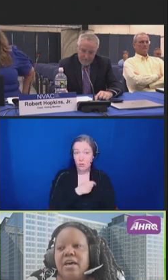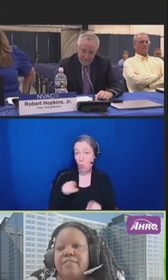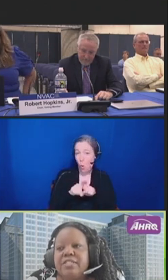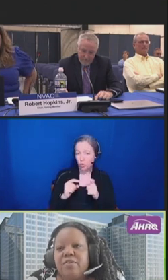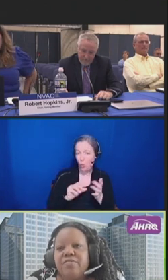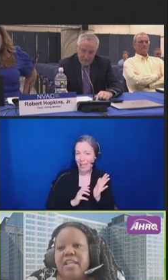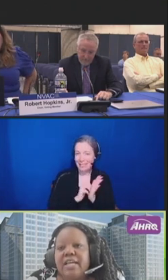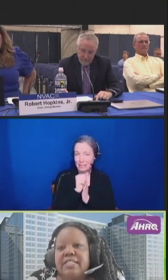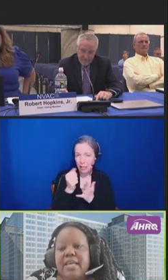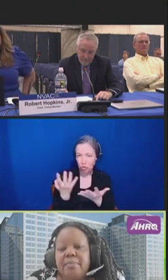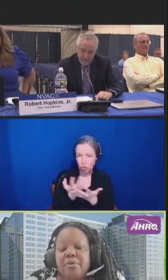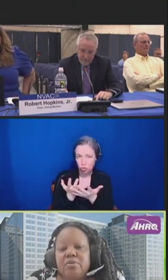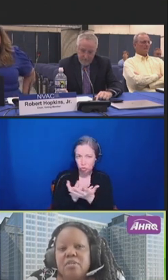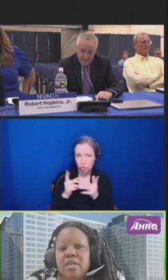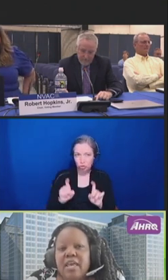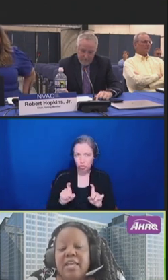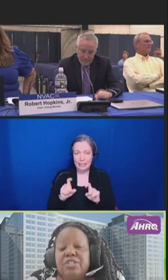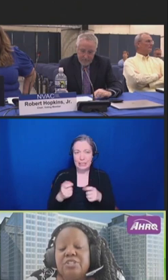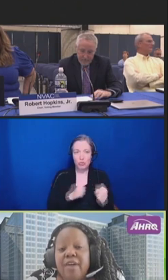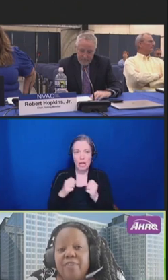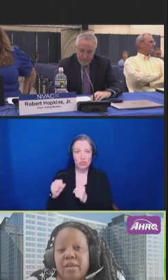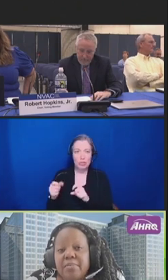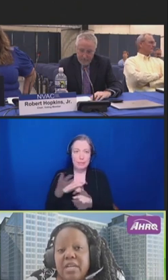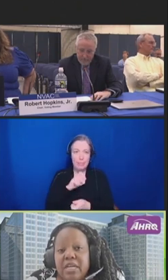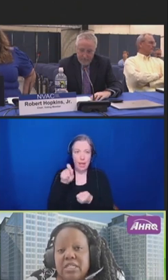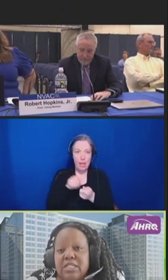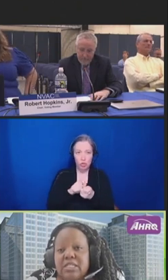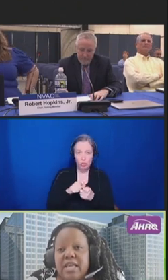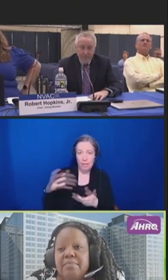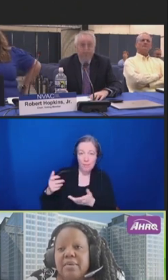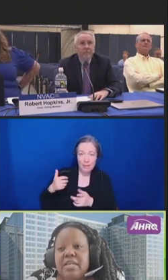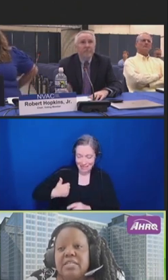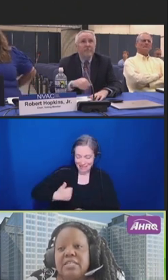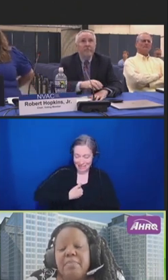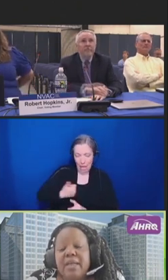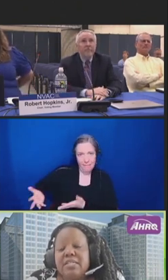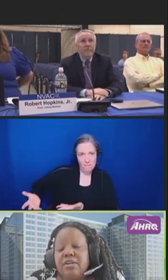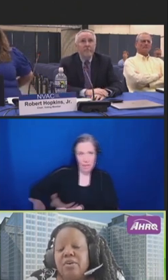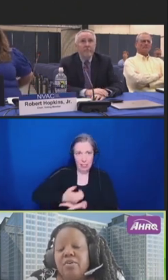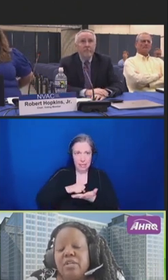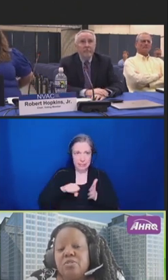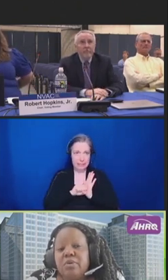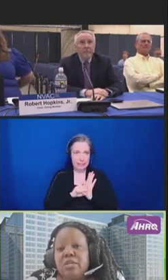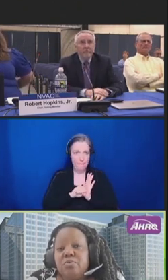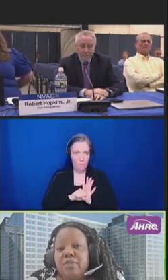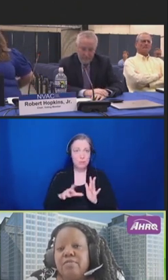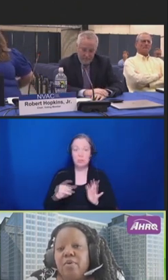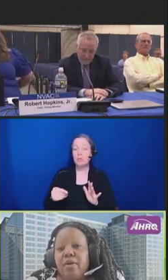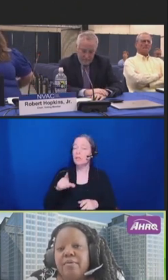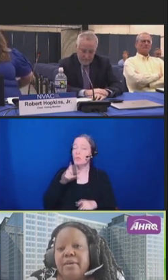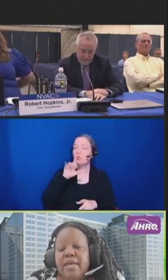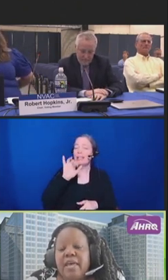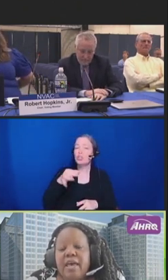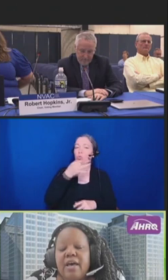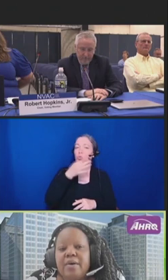of self-collected samples. And a draft recommendation statement is expected in early 2024.